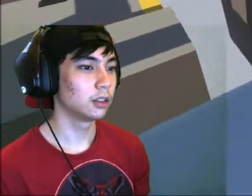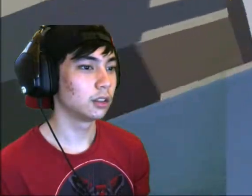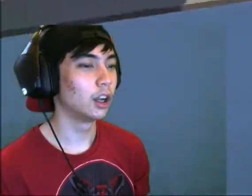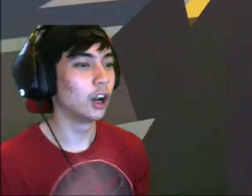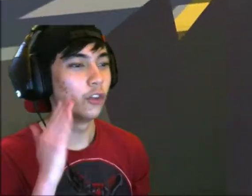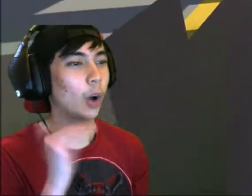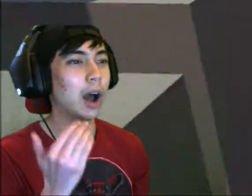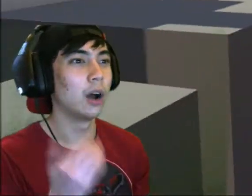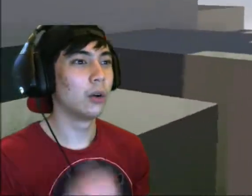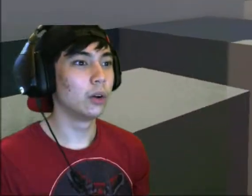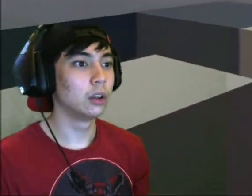I don't know how?